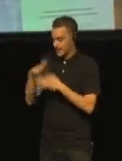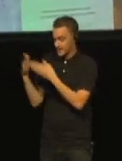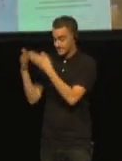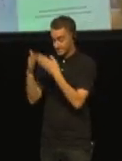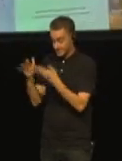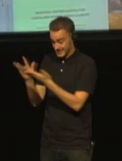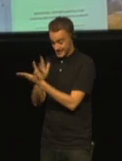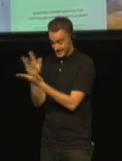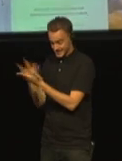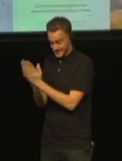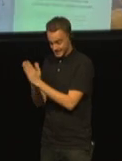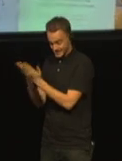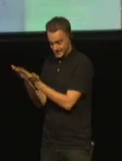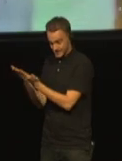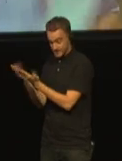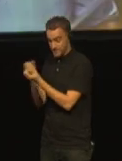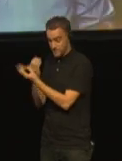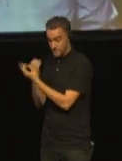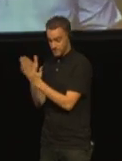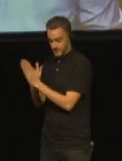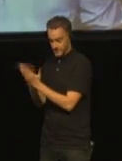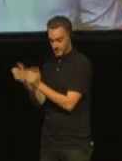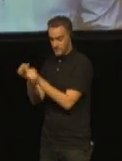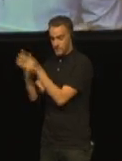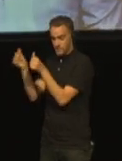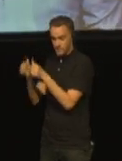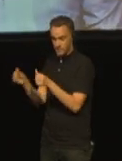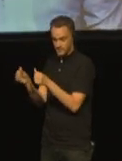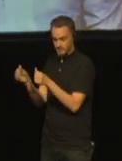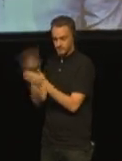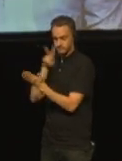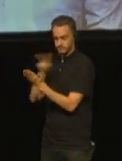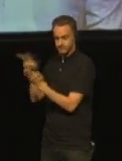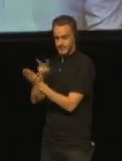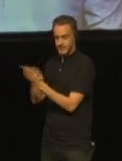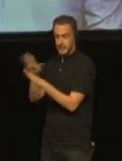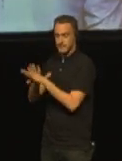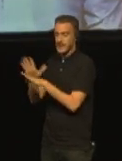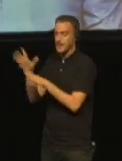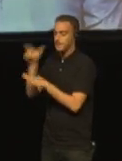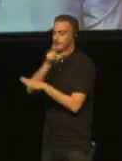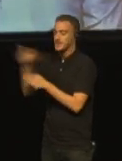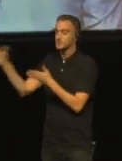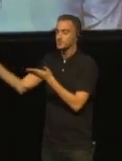in a format that was readable for everyone and understandable for everyone,